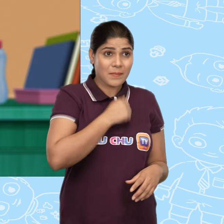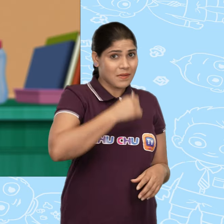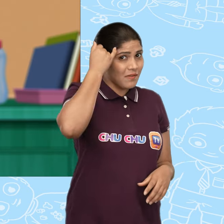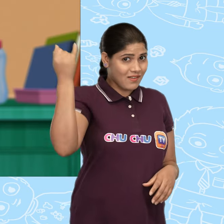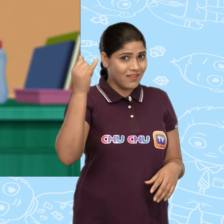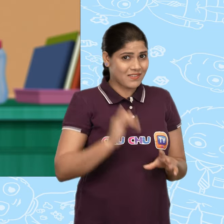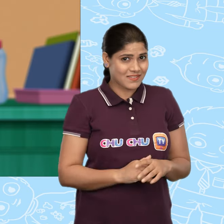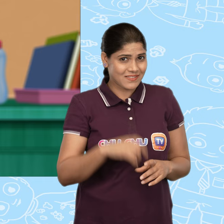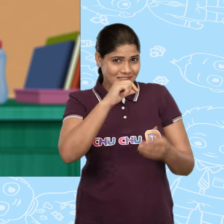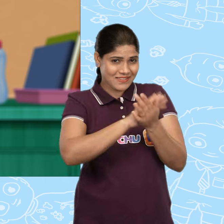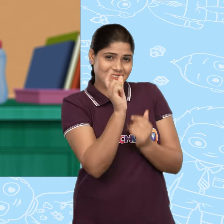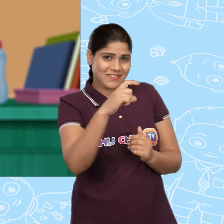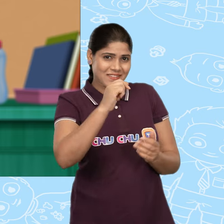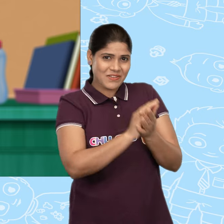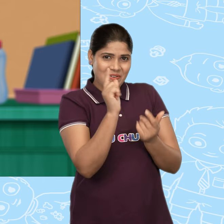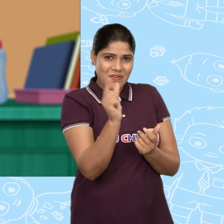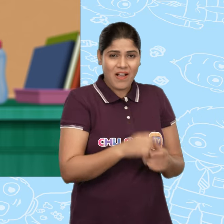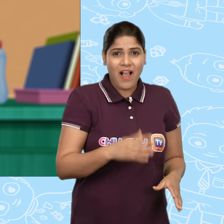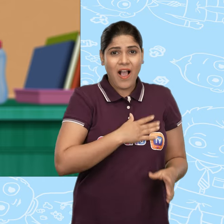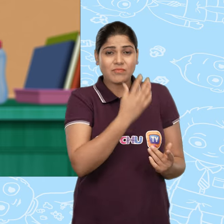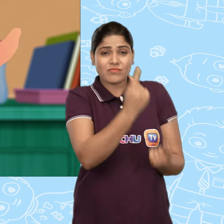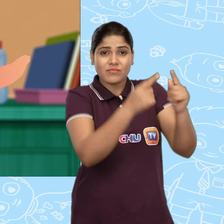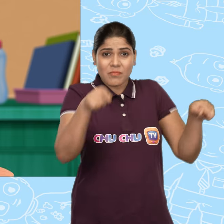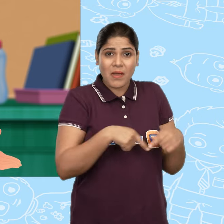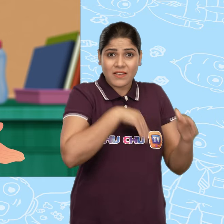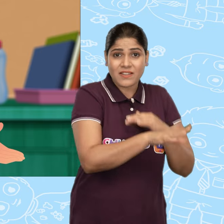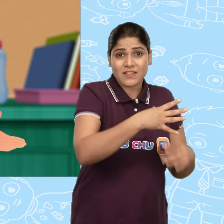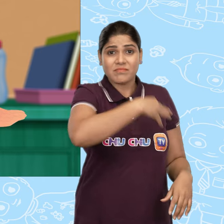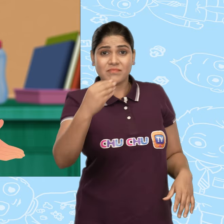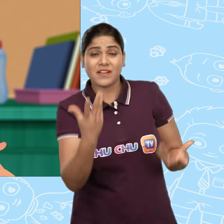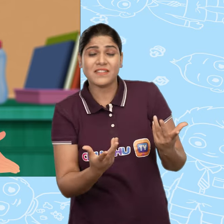I have an idea, ChuChu. We'll have a picnic in the park.